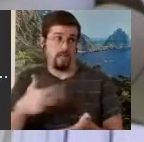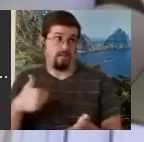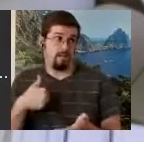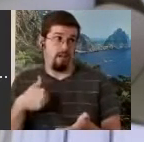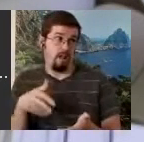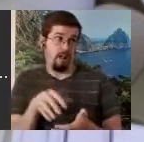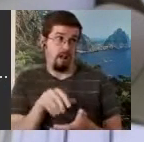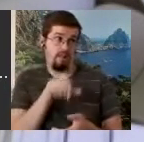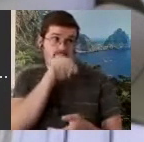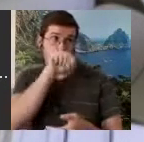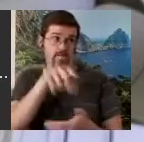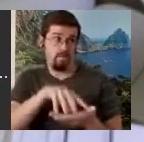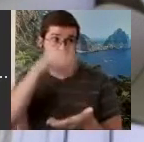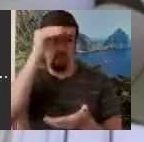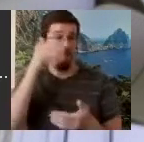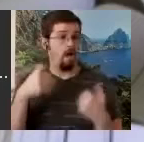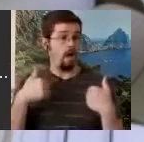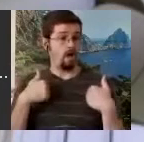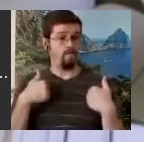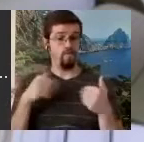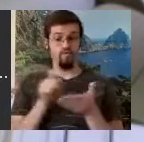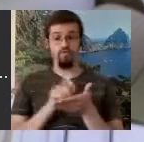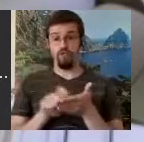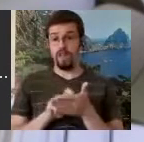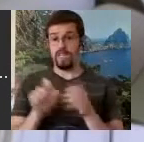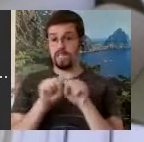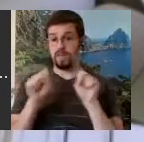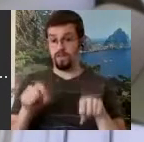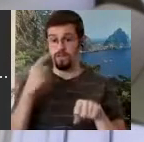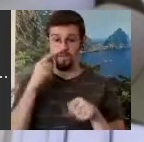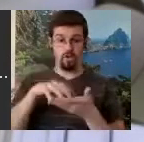I have a writing system for writing Danish. It's obviously the Roman